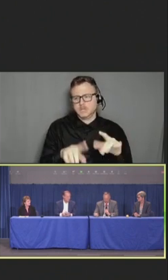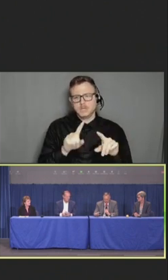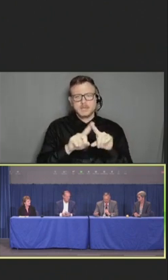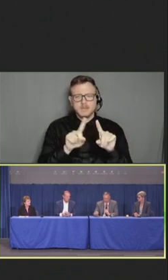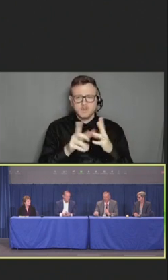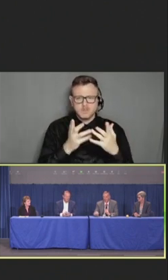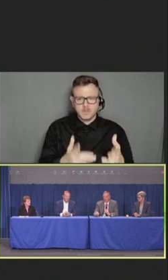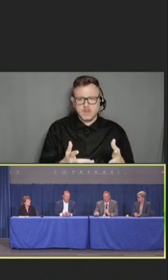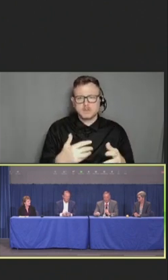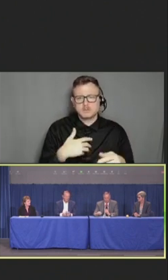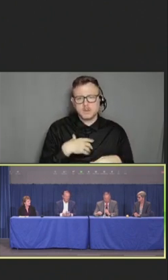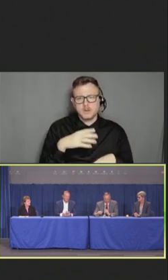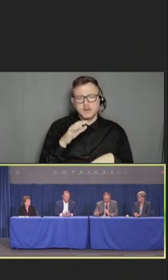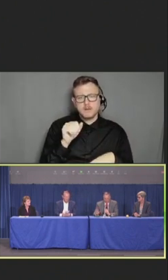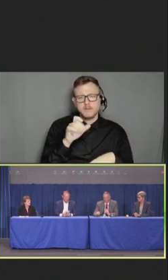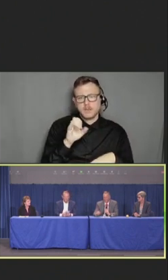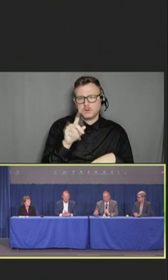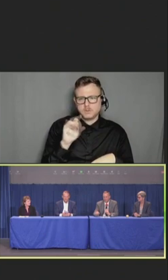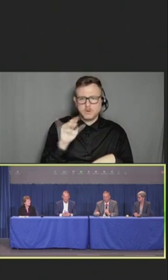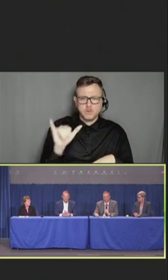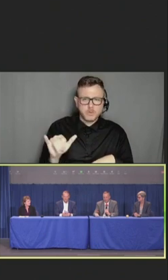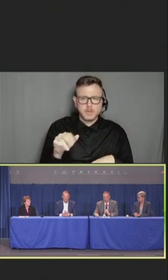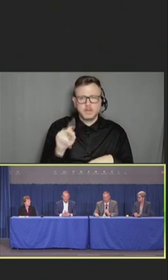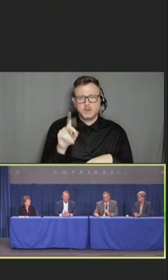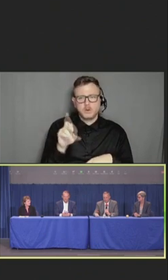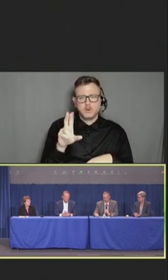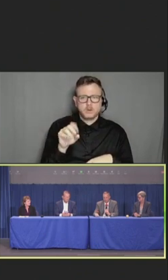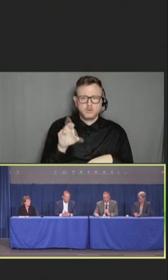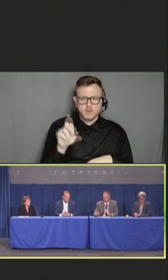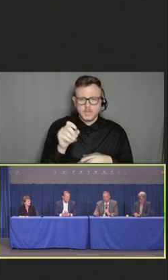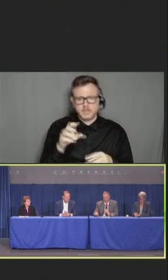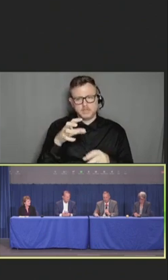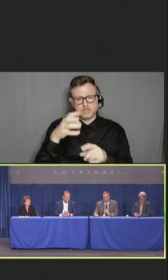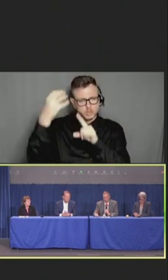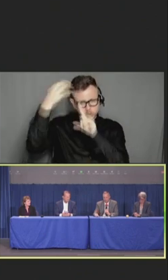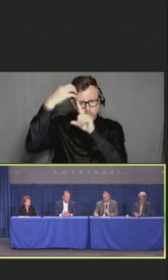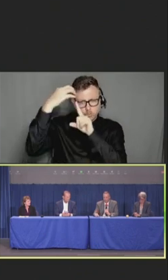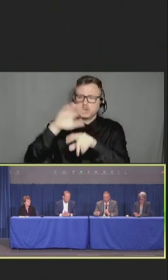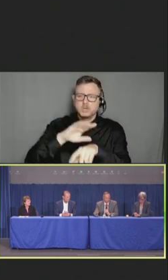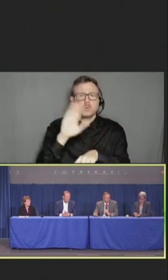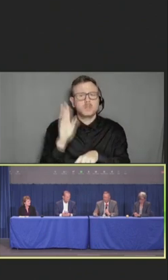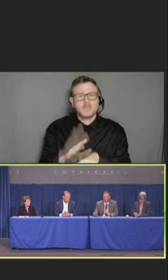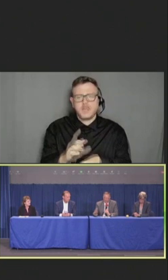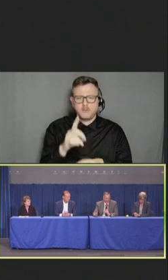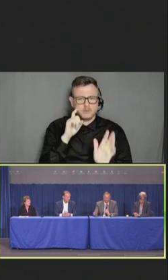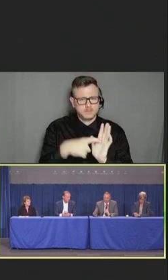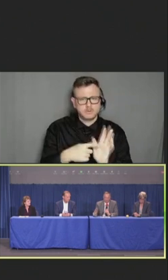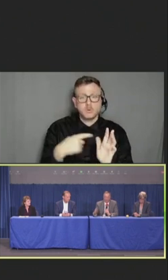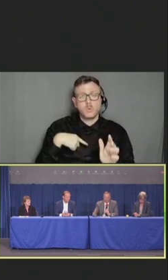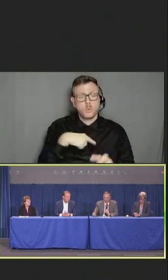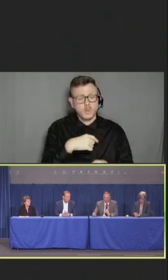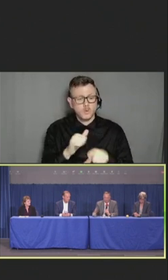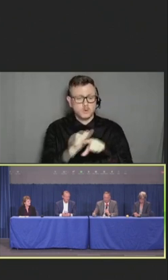a neuroendocrine tumor with an incidence of two to eight per million. You'll never see it. But we're trained and asked on every board.